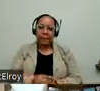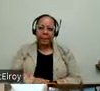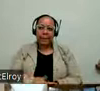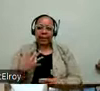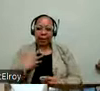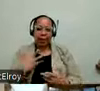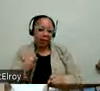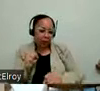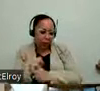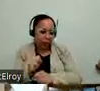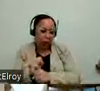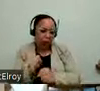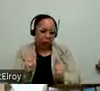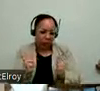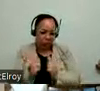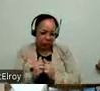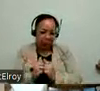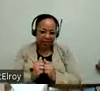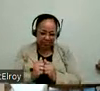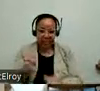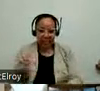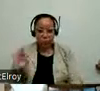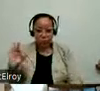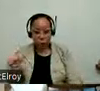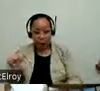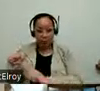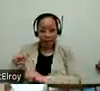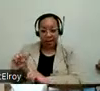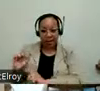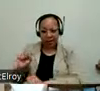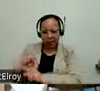That you may be working at. But I got to work with -- I really got to work